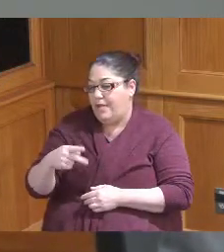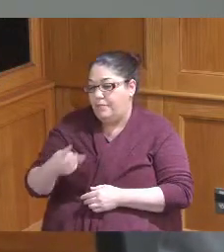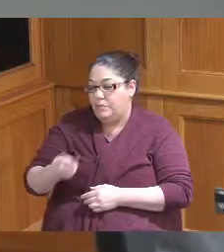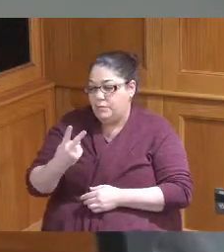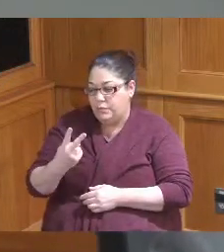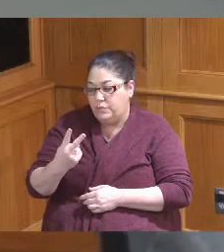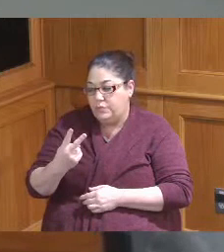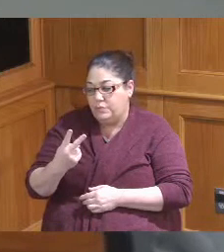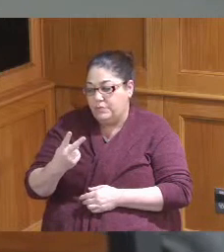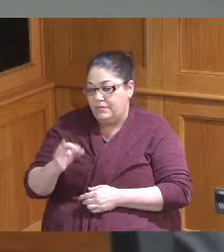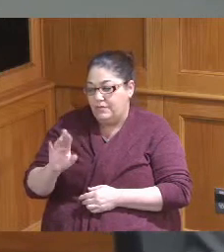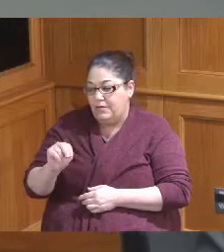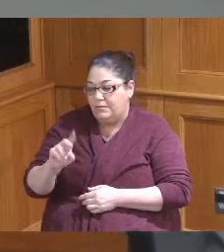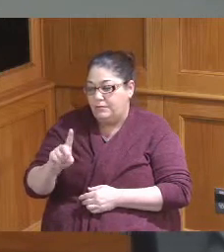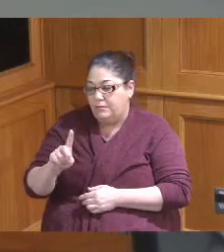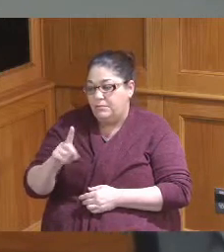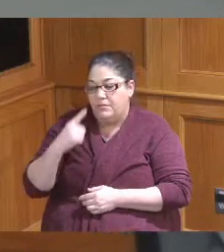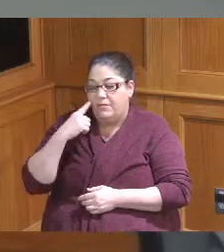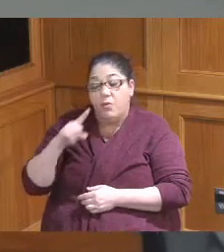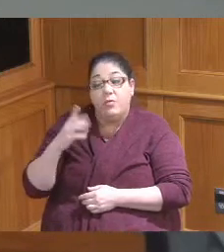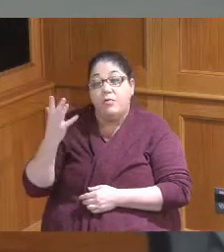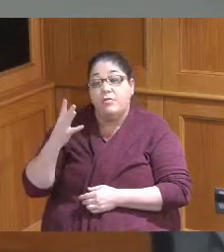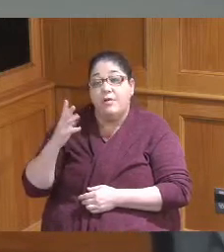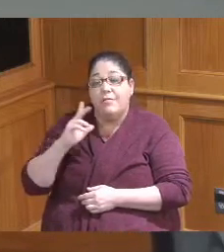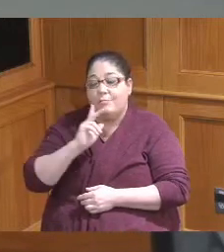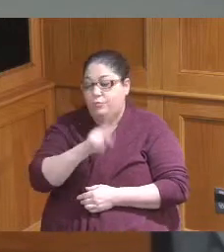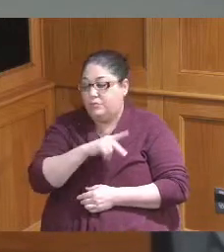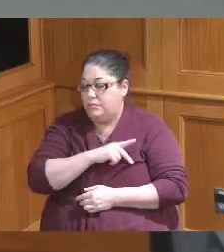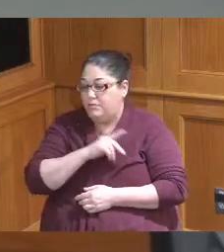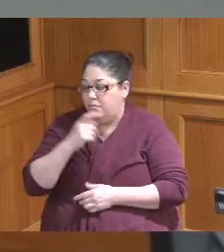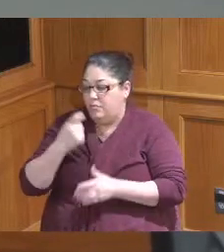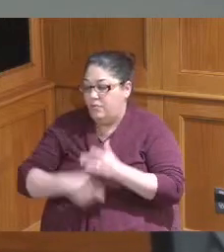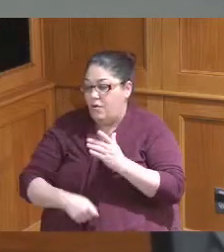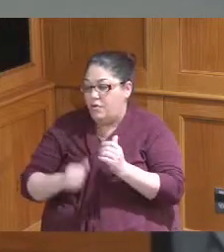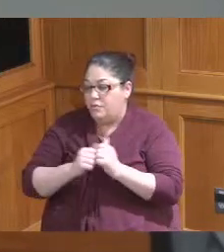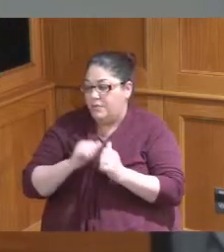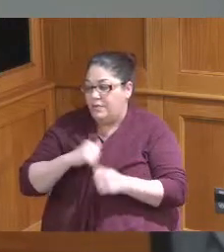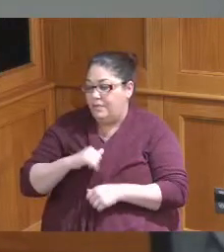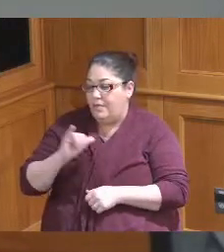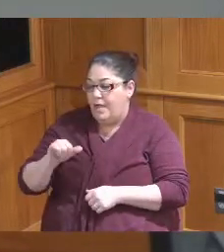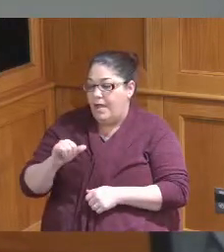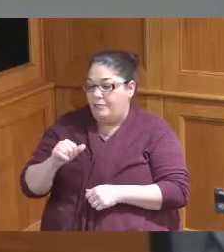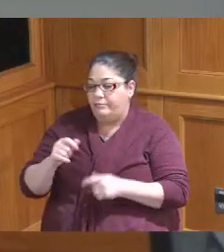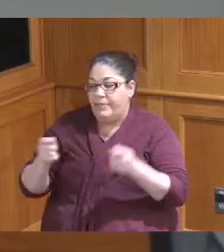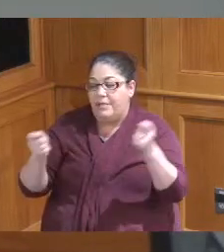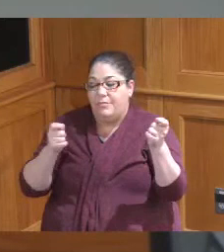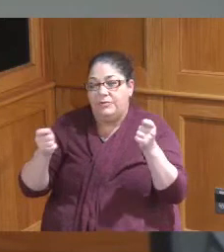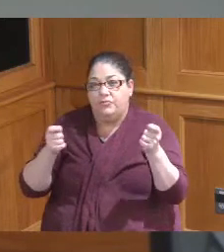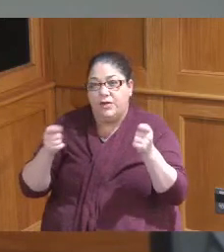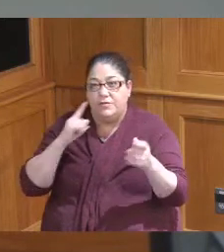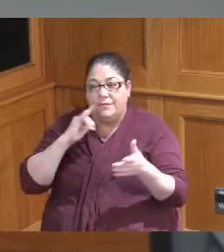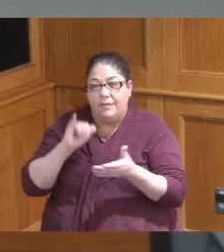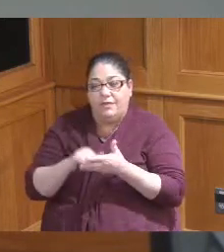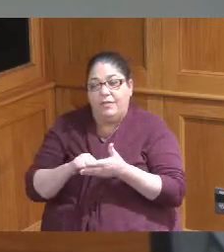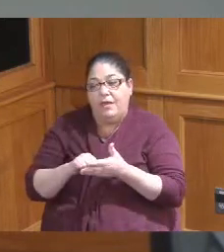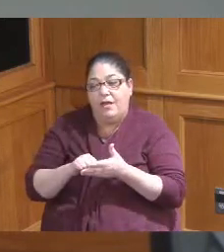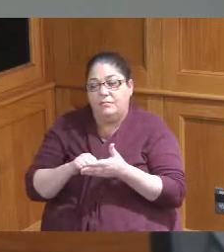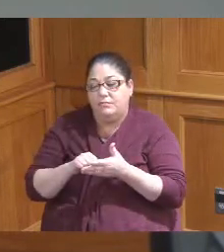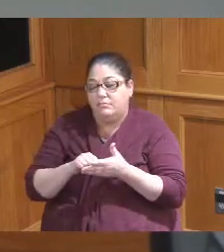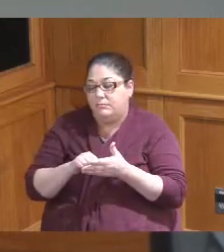2 fund to fund Personnel costs associated with the Administration of that of that that program